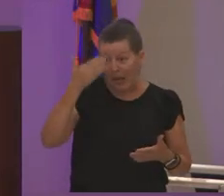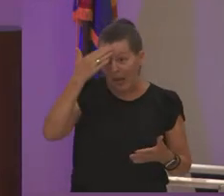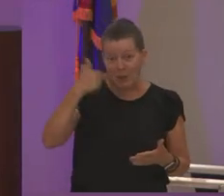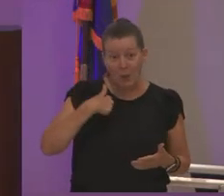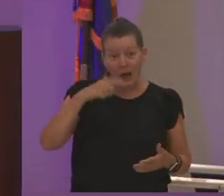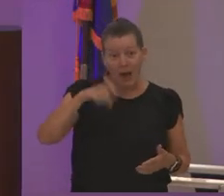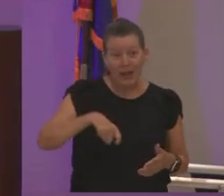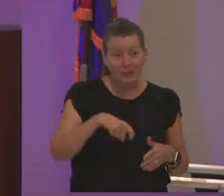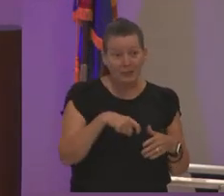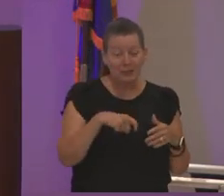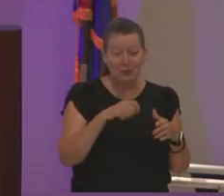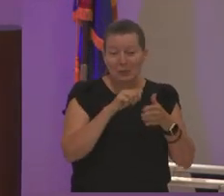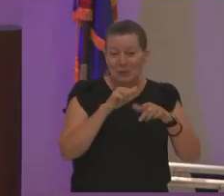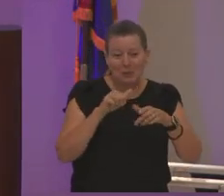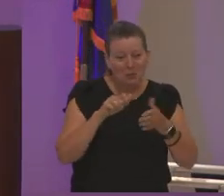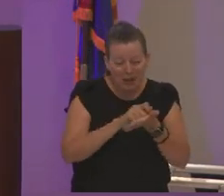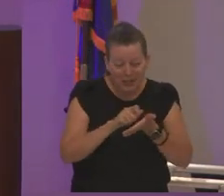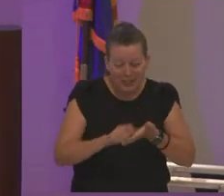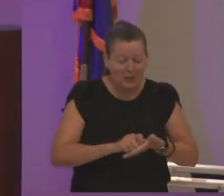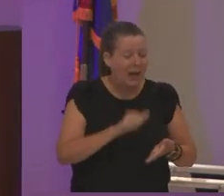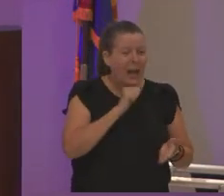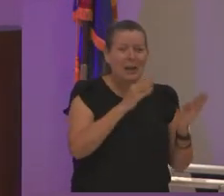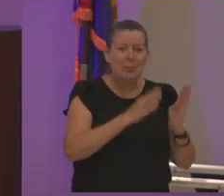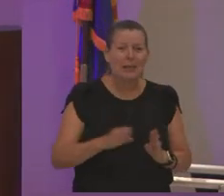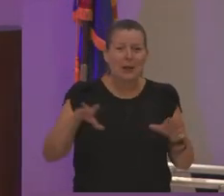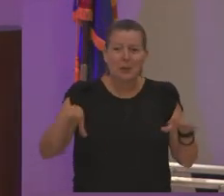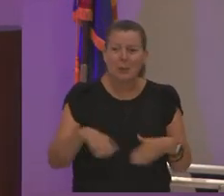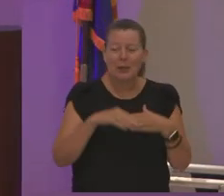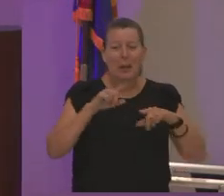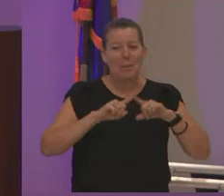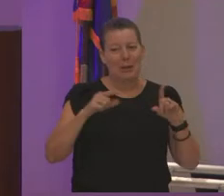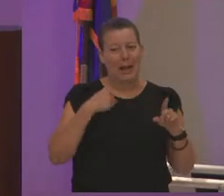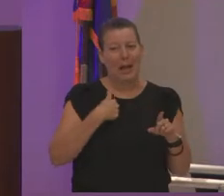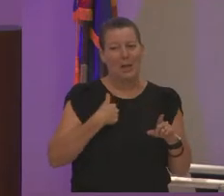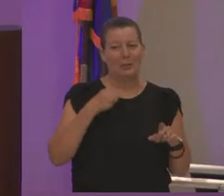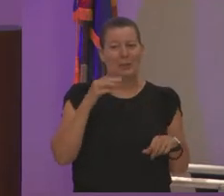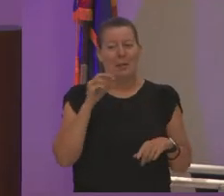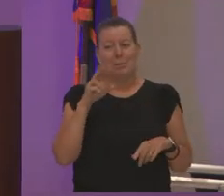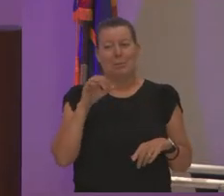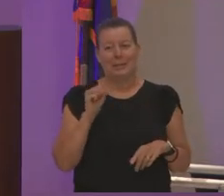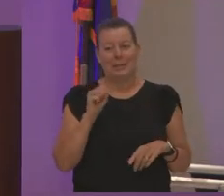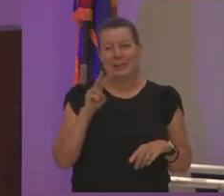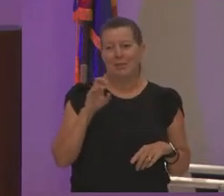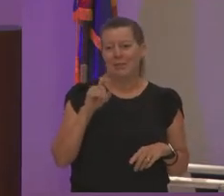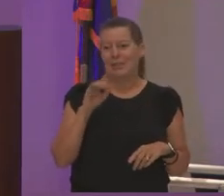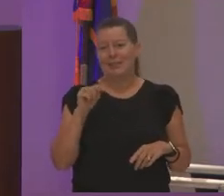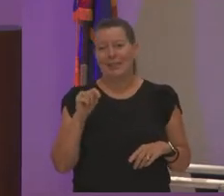didn't plan out the wedding but i was mrs vincent lofton and i was mrs i was mrs whoever i liked